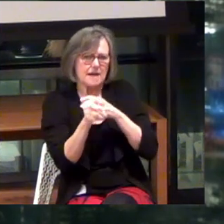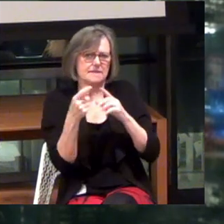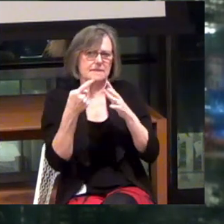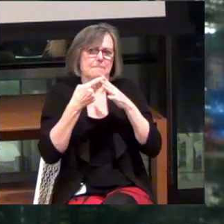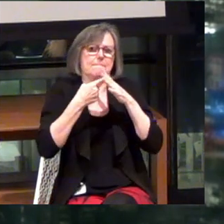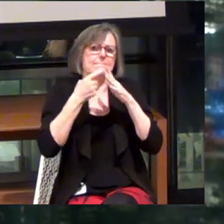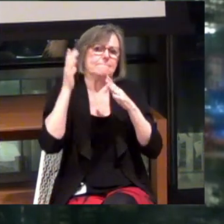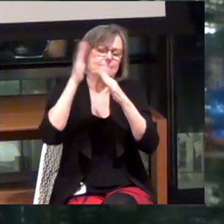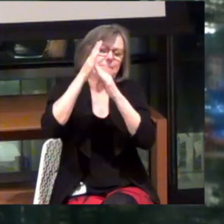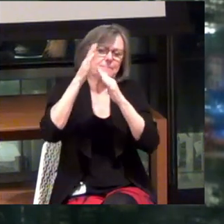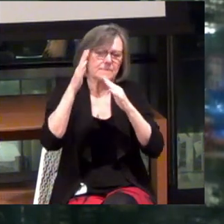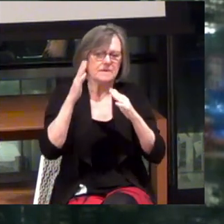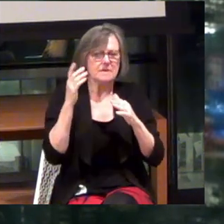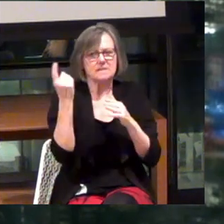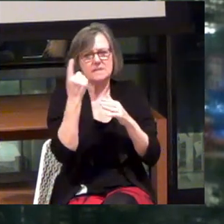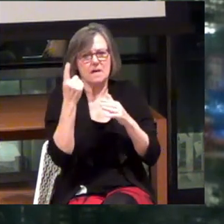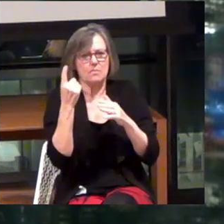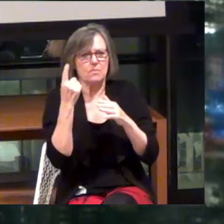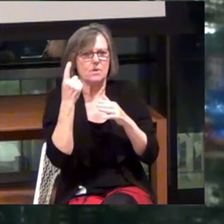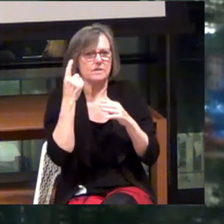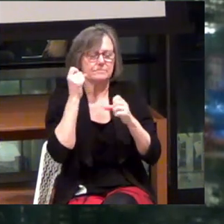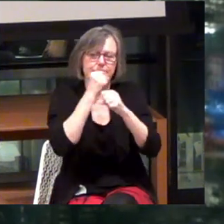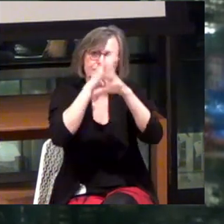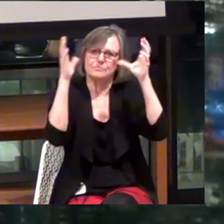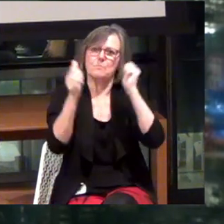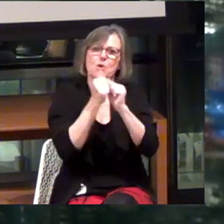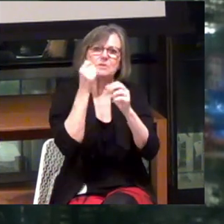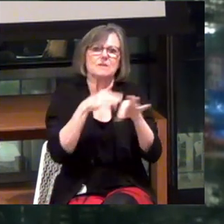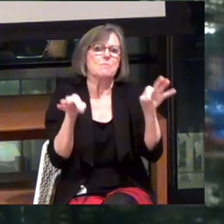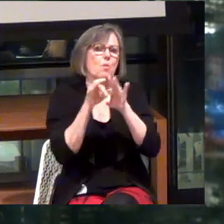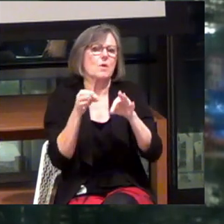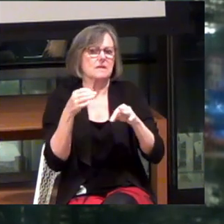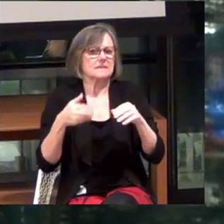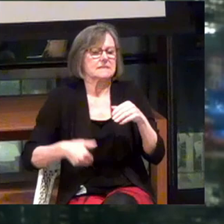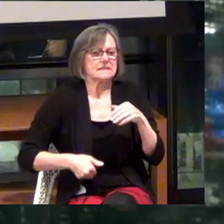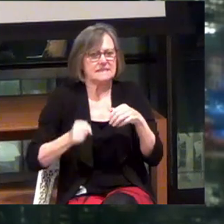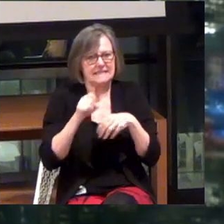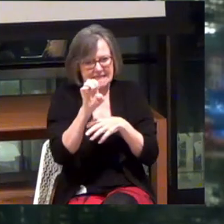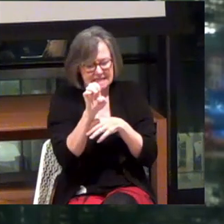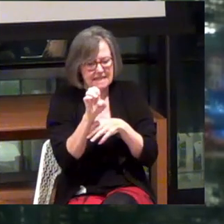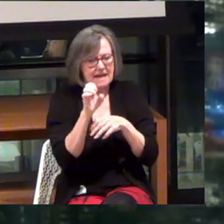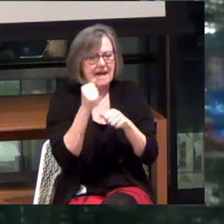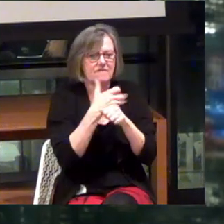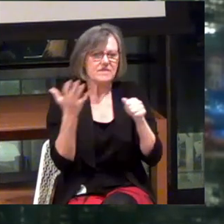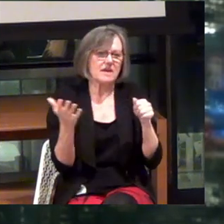Because somehow, someone deemed vision as the most important sense, and then... You know, everything else was less than that.